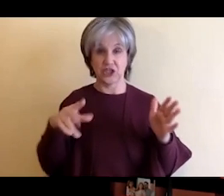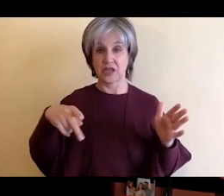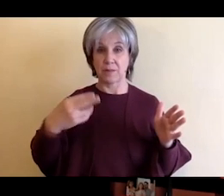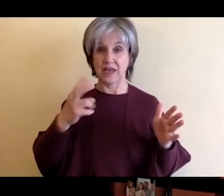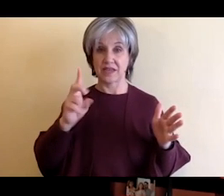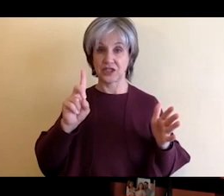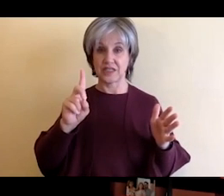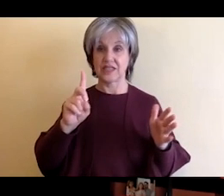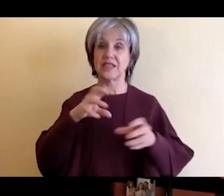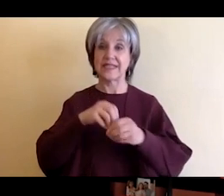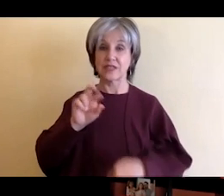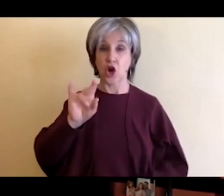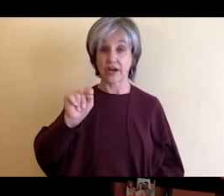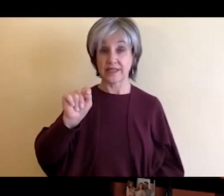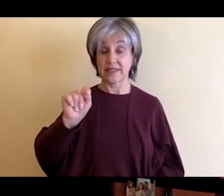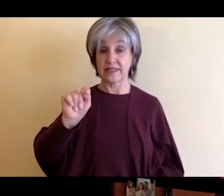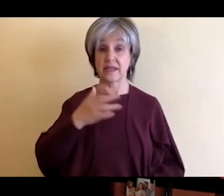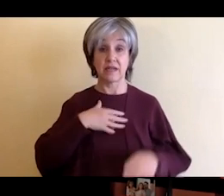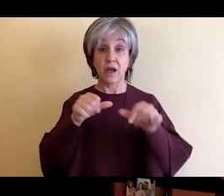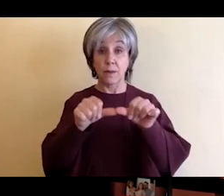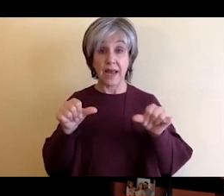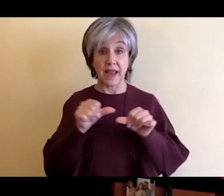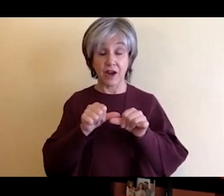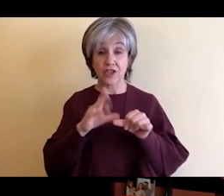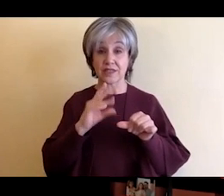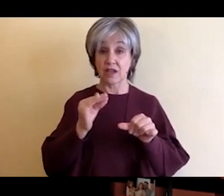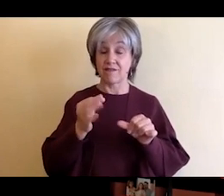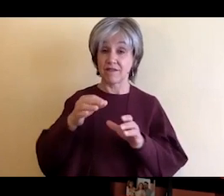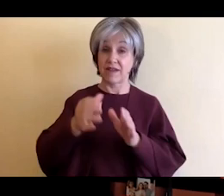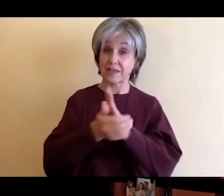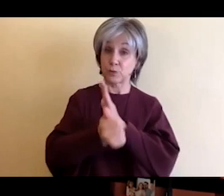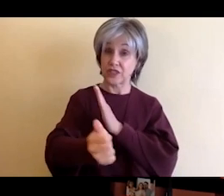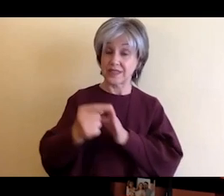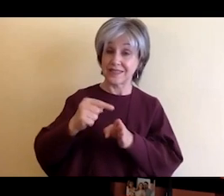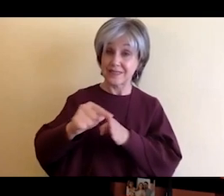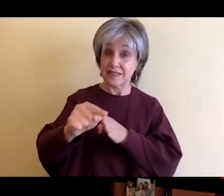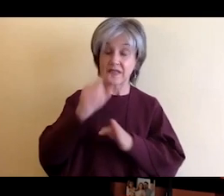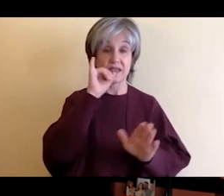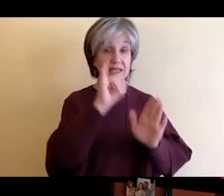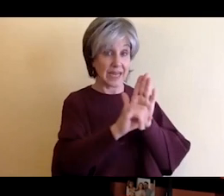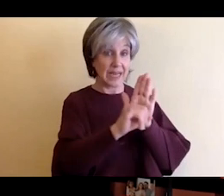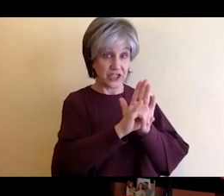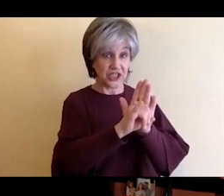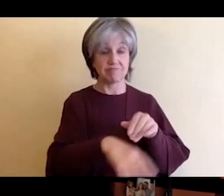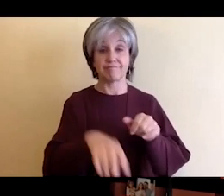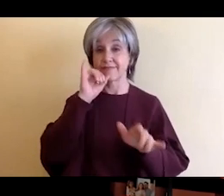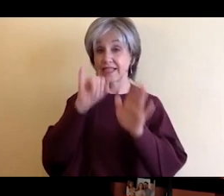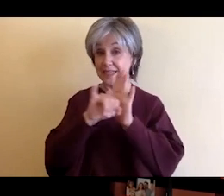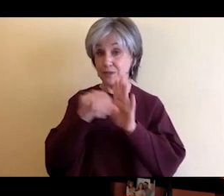So my areas of expertise are actually I focus in imaging, imaging science especially applied to